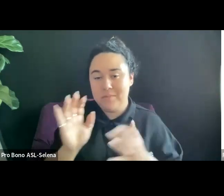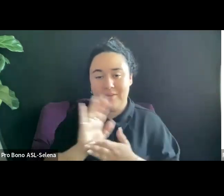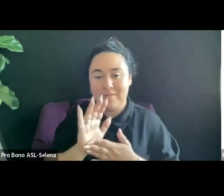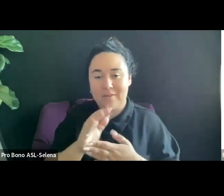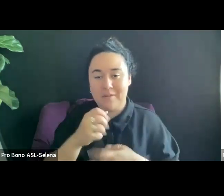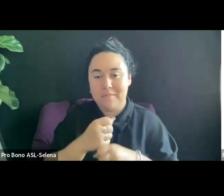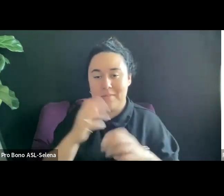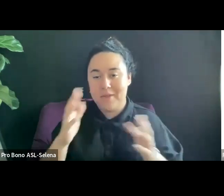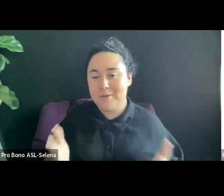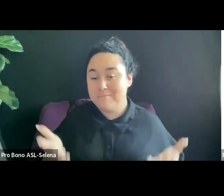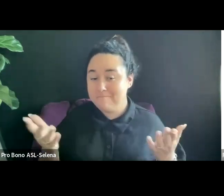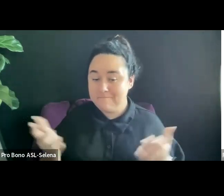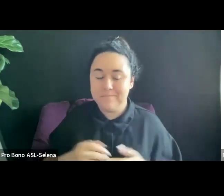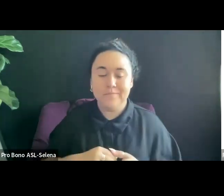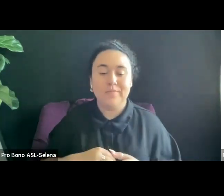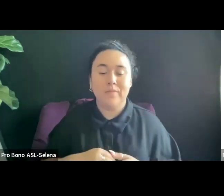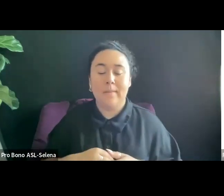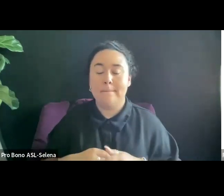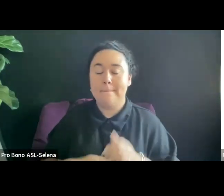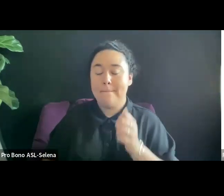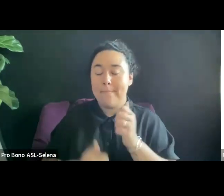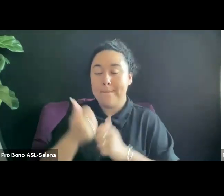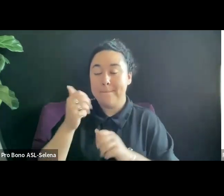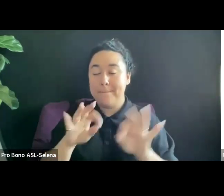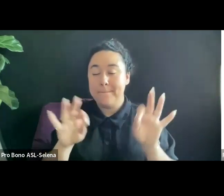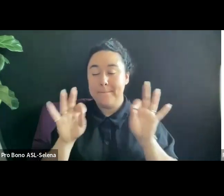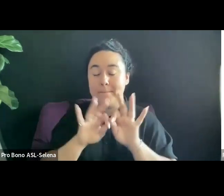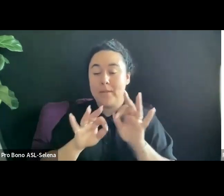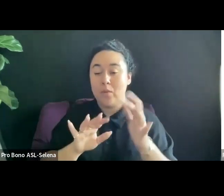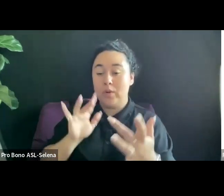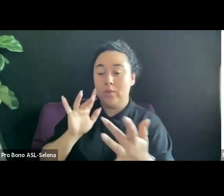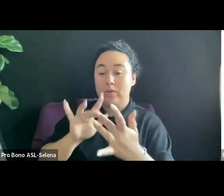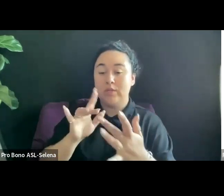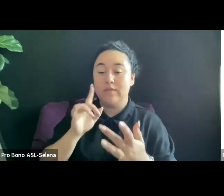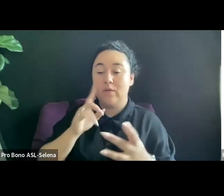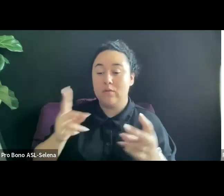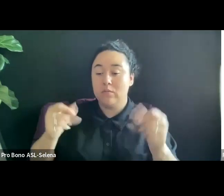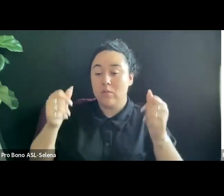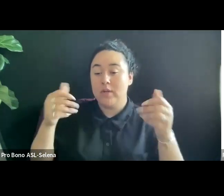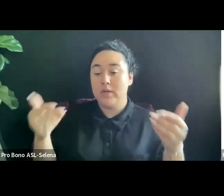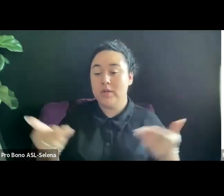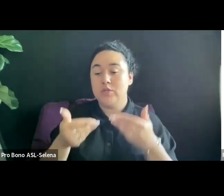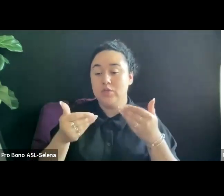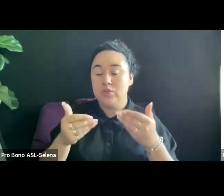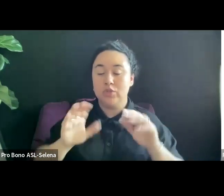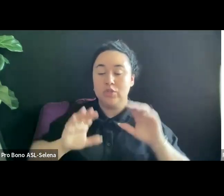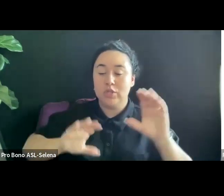MOST IMPORTANTLY WHEN YOU REACH OUT FOR A QUICK INTRODUCTION CHAT, MAKE SURE THE PERSON YOU ARE